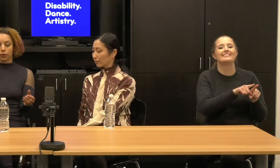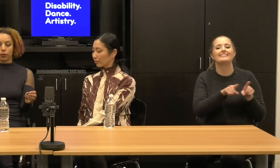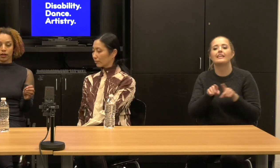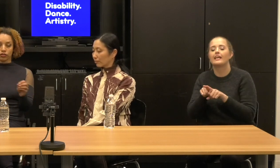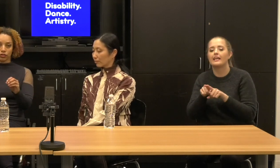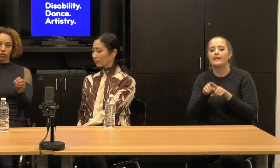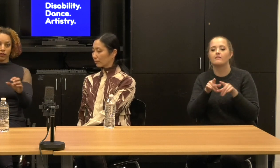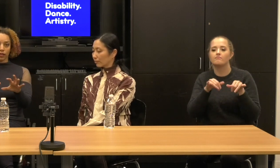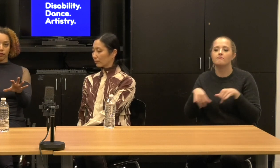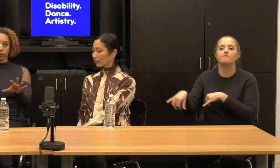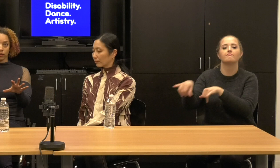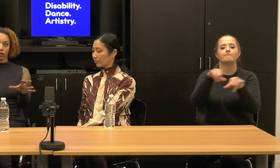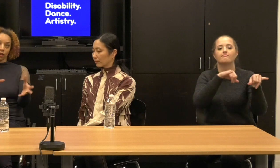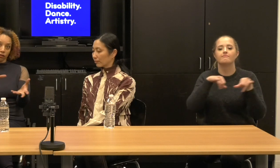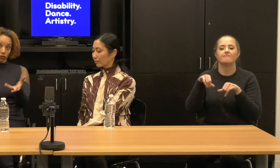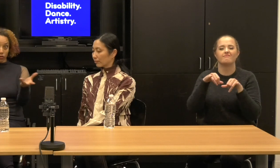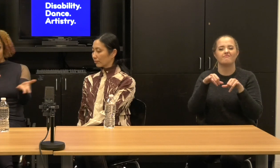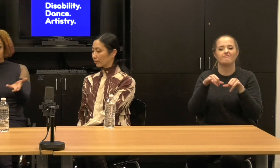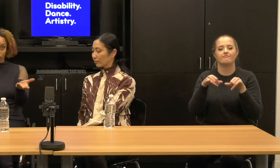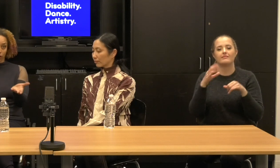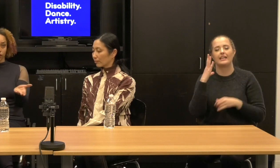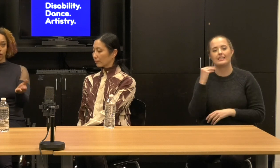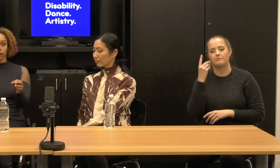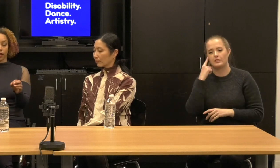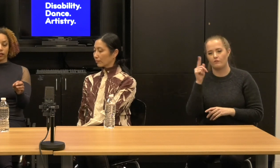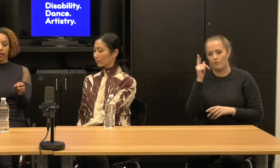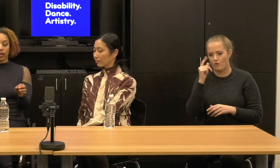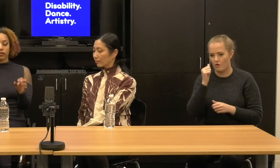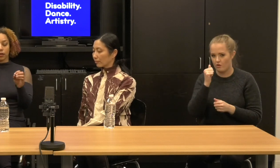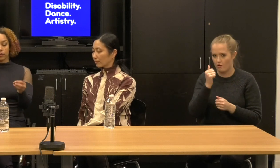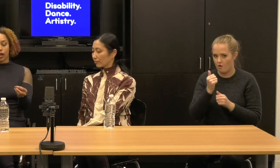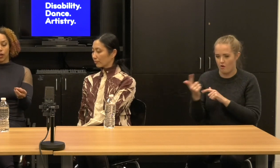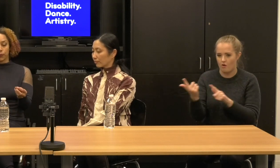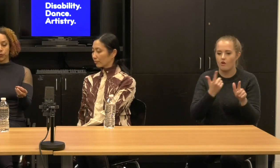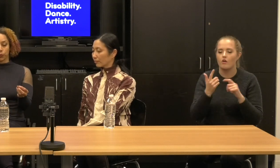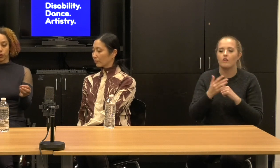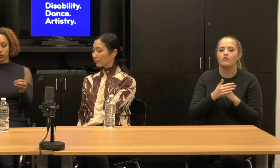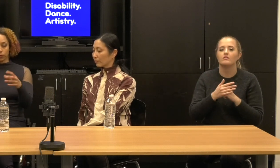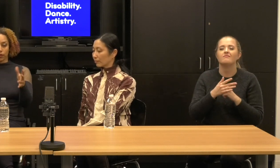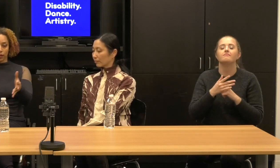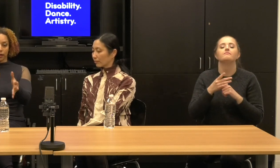So I'm just to give you a sort of a, just an idea of that sometimes what you, when you